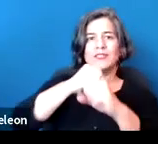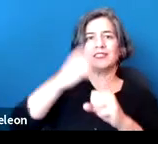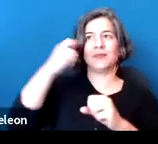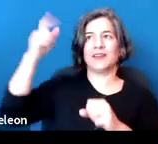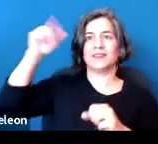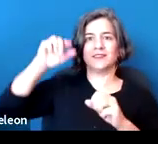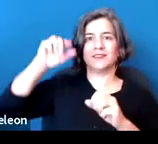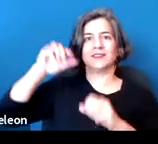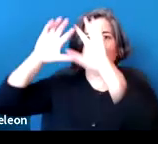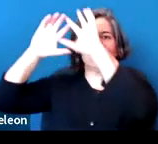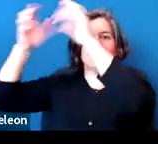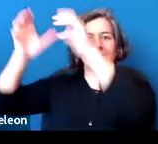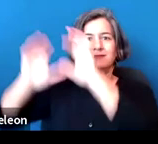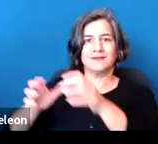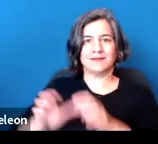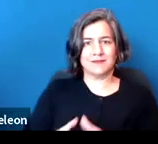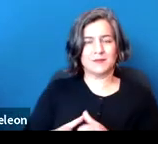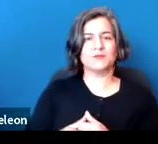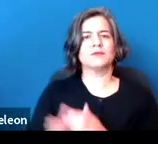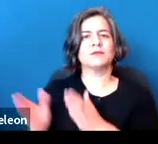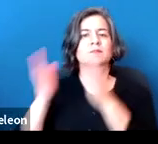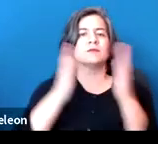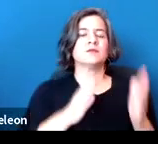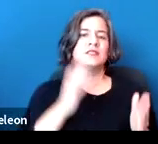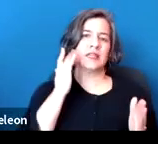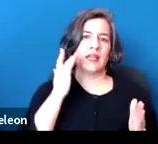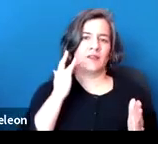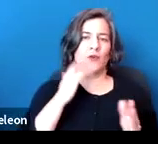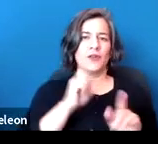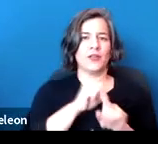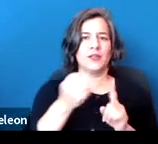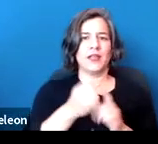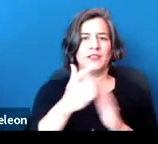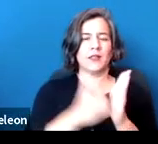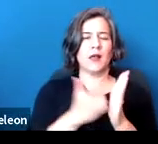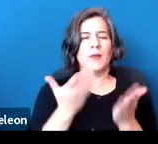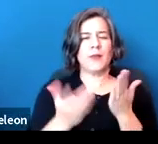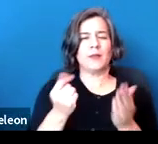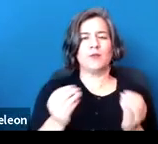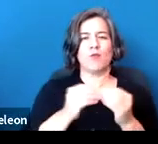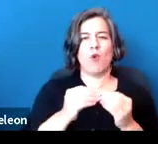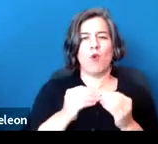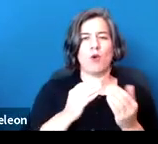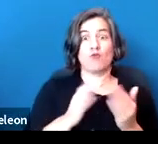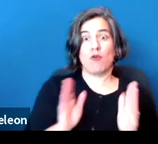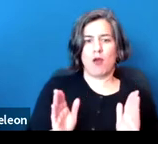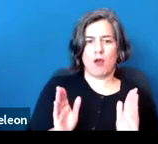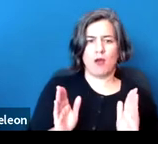Little different relationship under California case law, potentially broader. Again, that's going to continue developing.